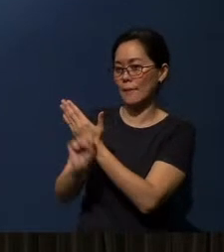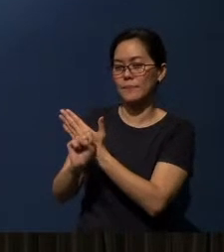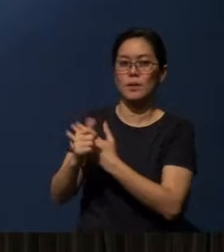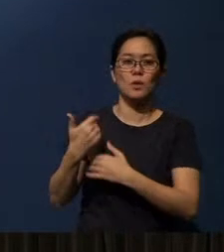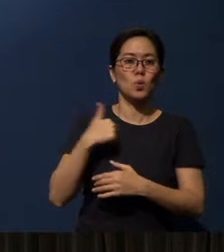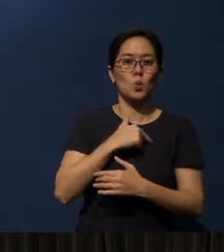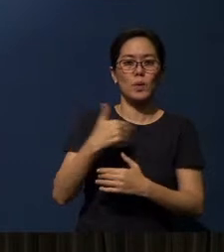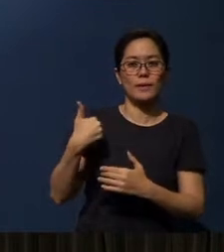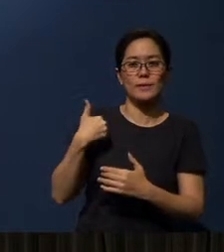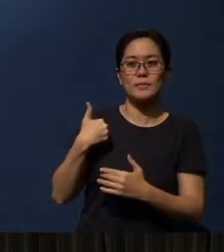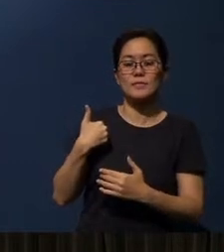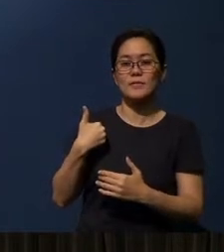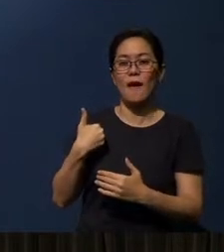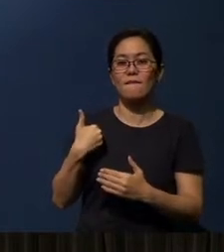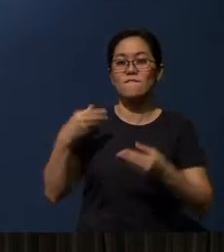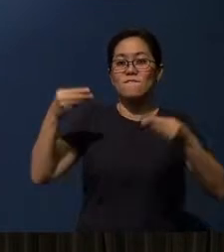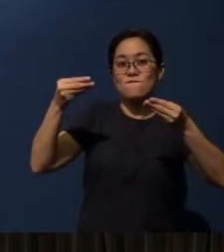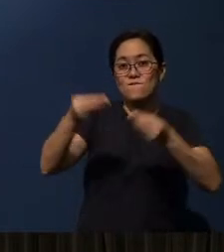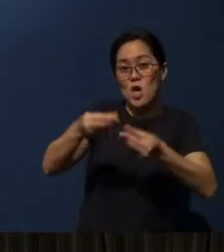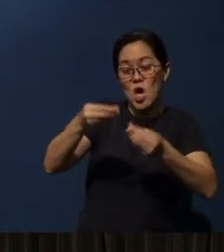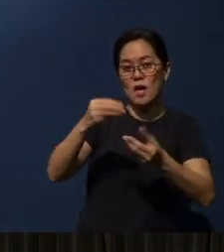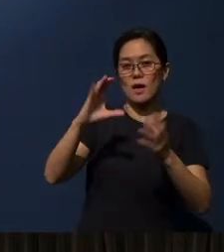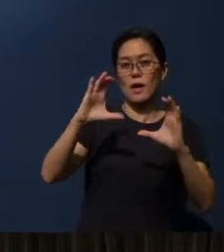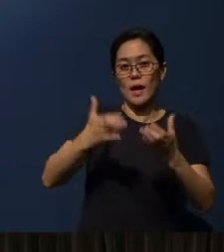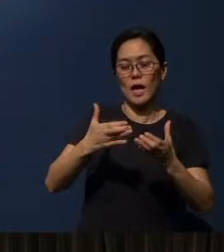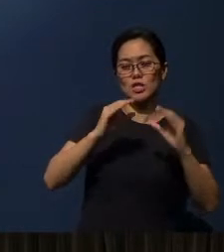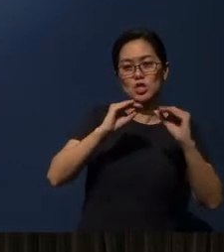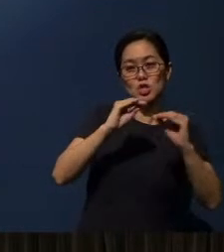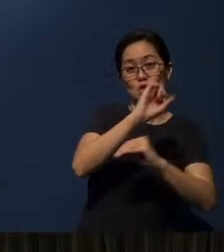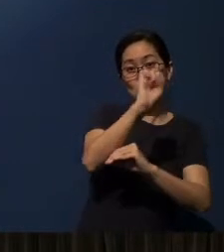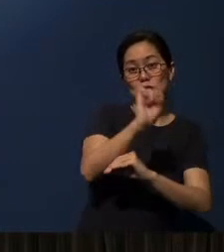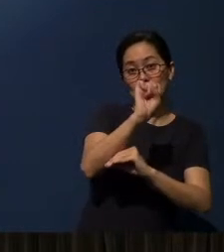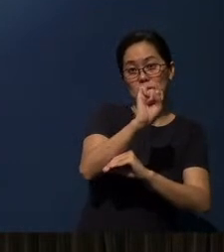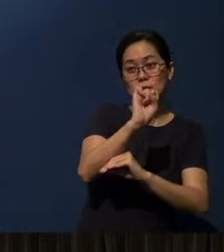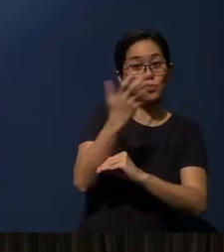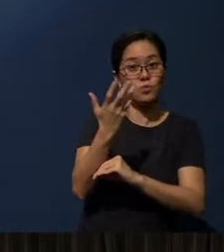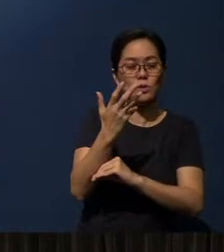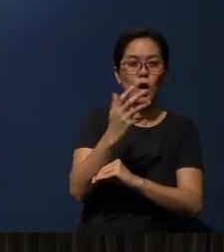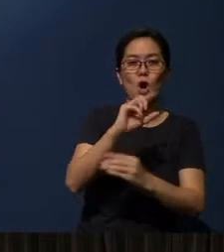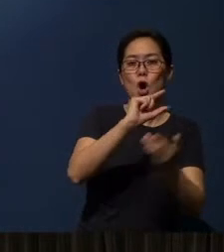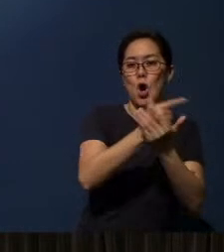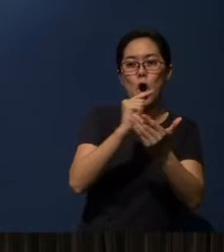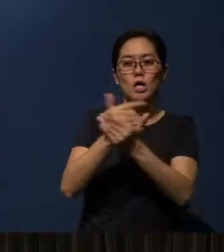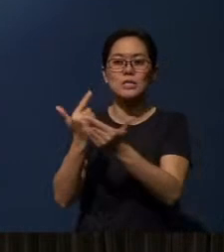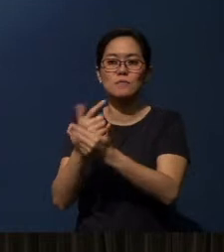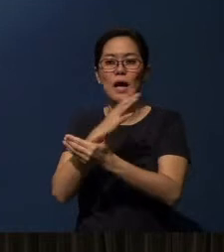we will have a FEED class, teaching on Saturdays, on the Gospels and Christ.